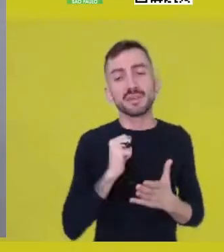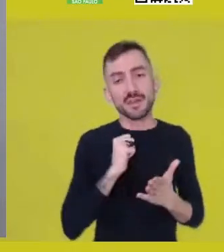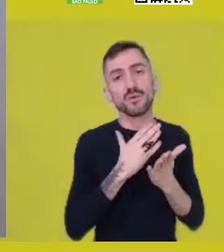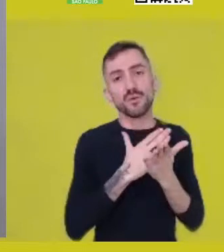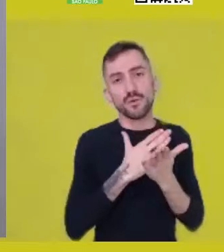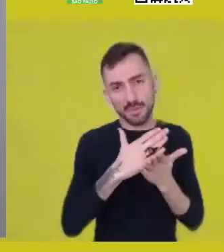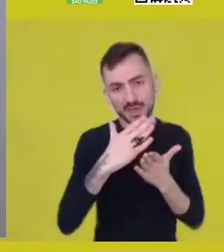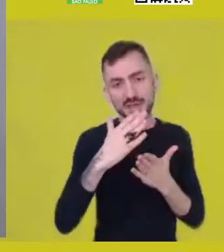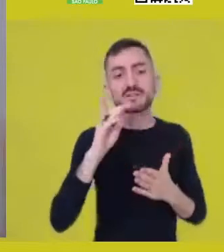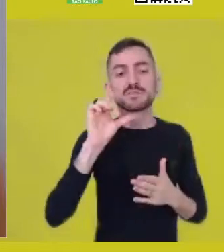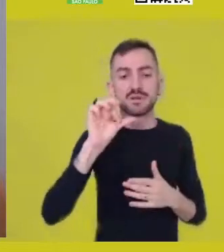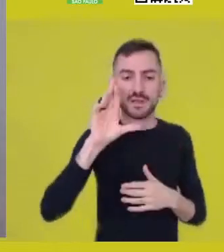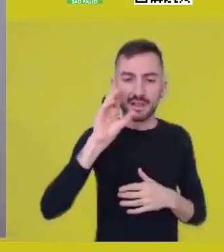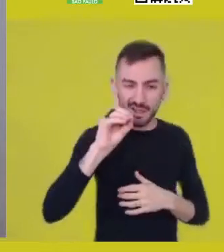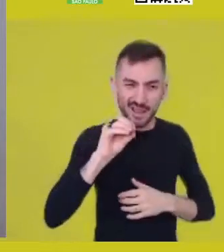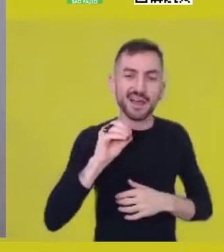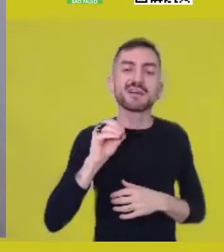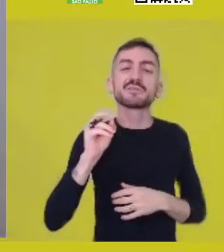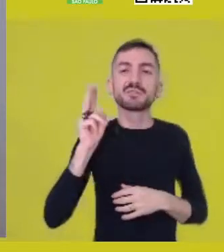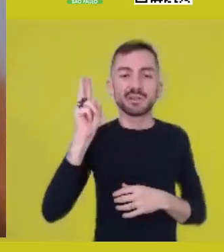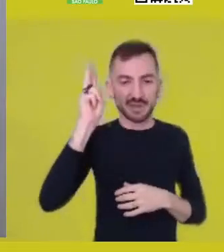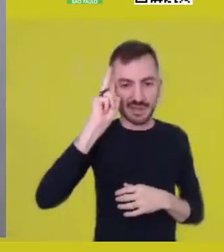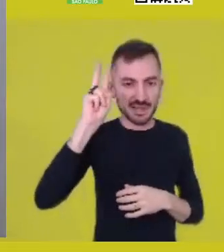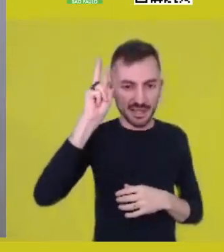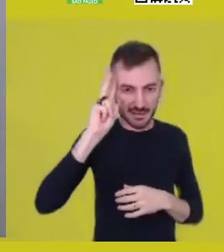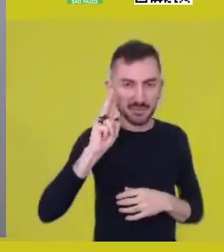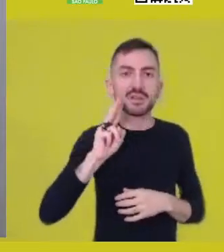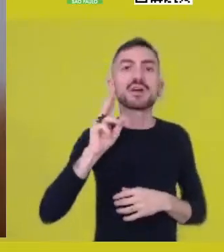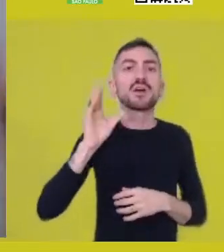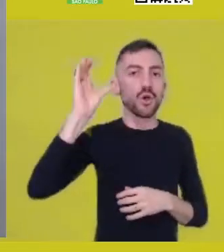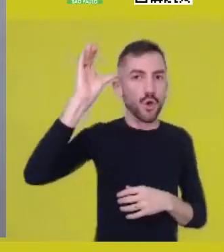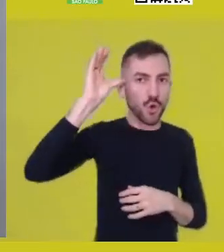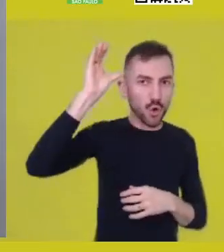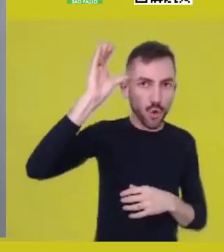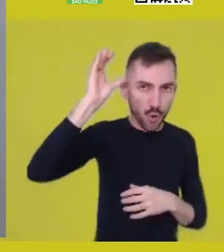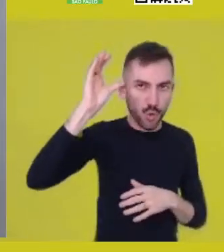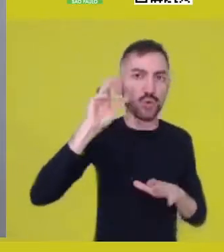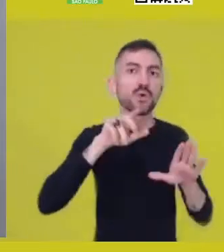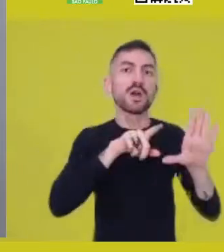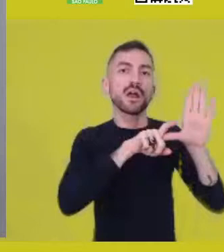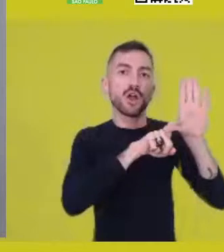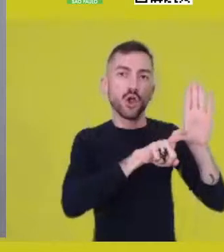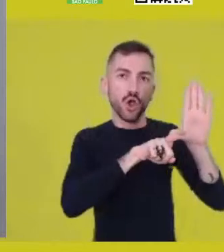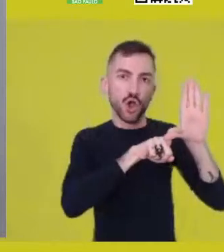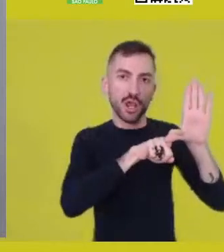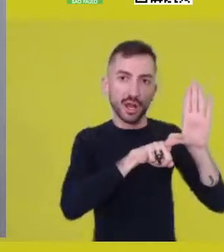with those of Congo-Angolan lineage, therefore still with a Bantu accent -